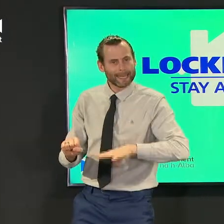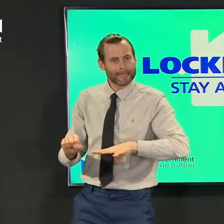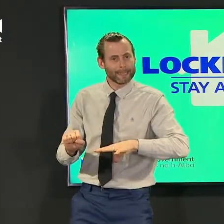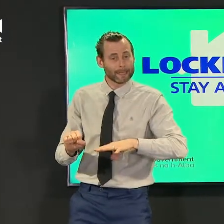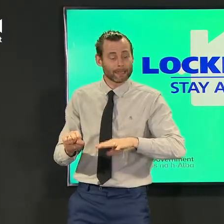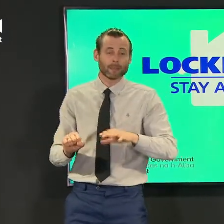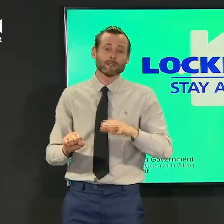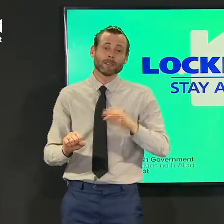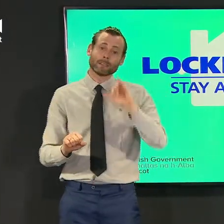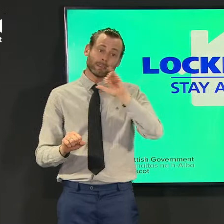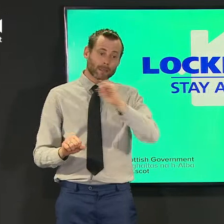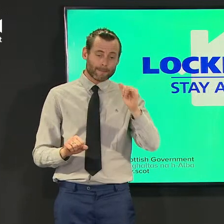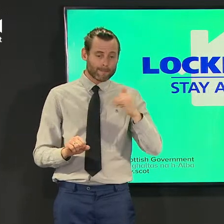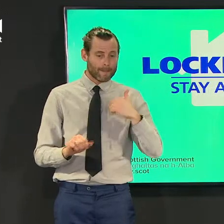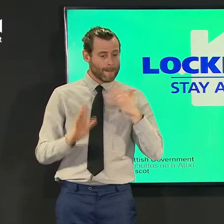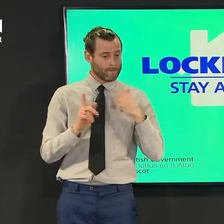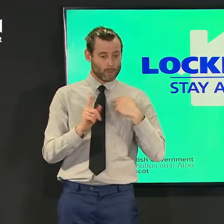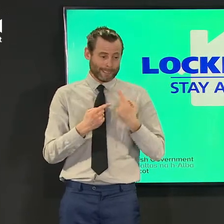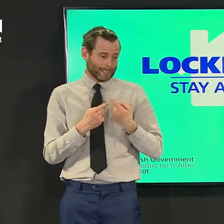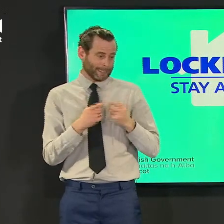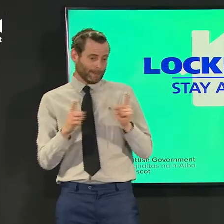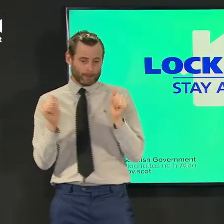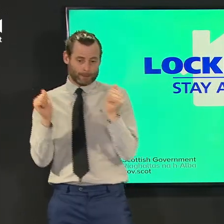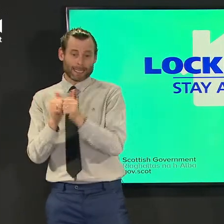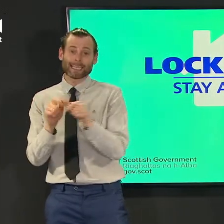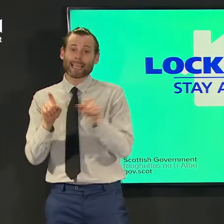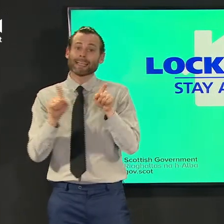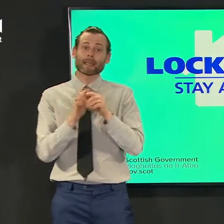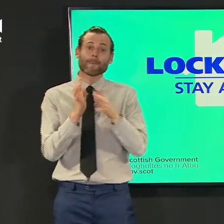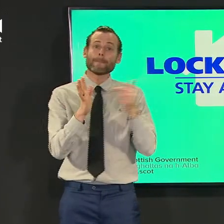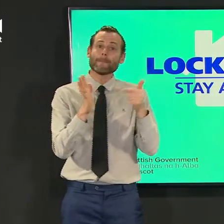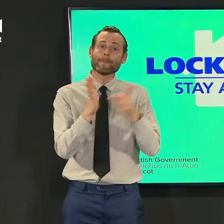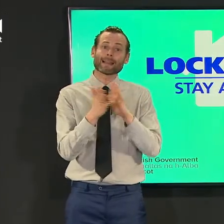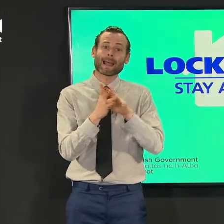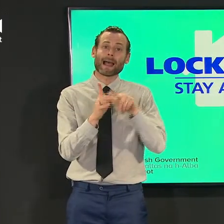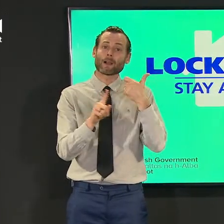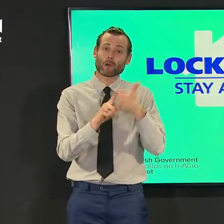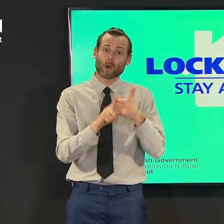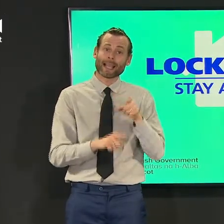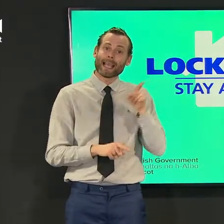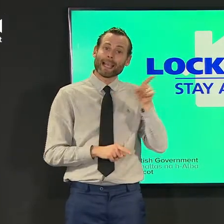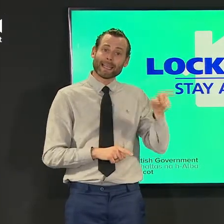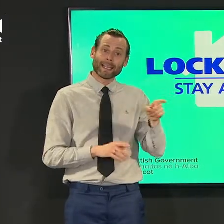just as matt hancock has a responsibility to take the decisions he thinks are right for england